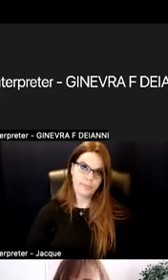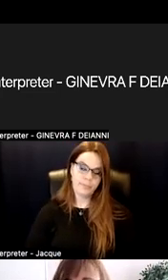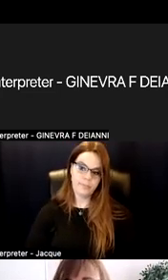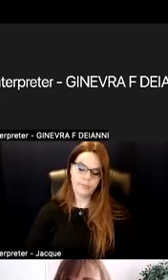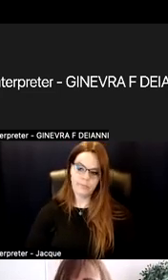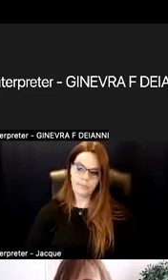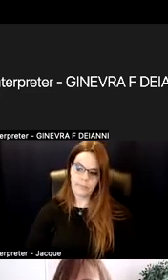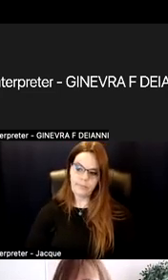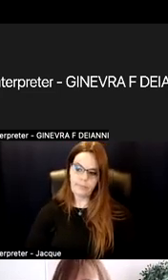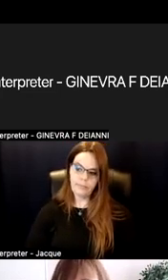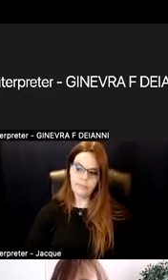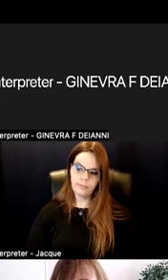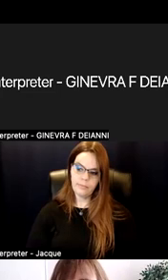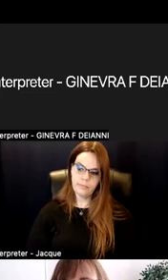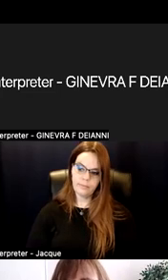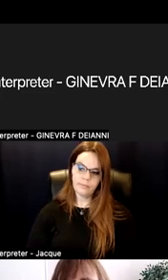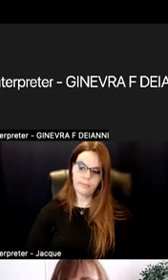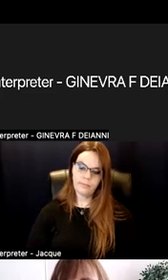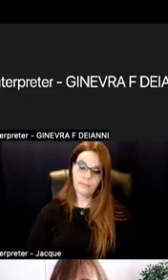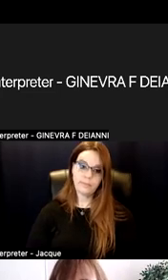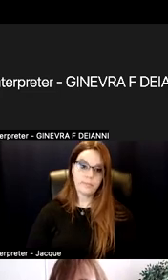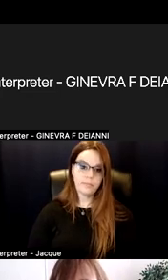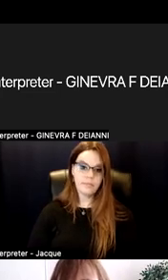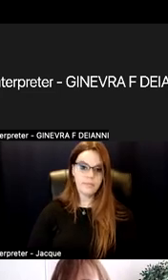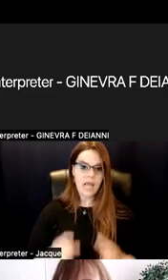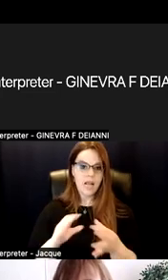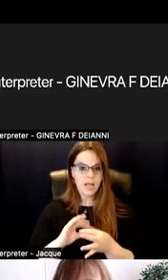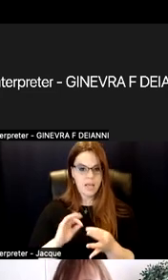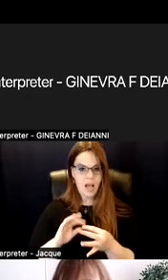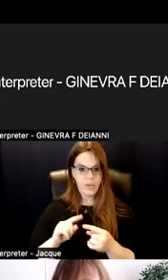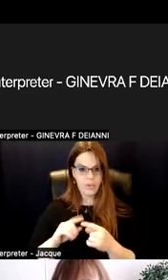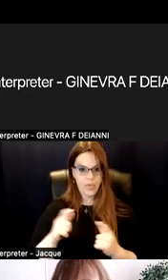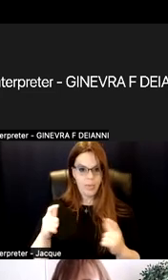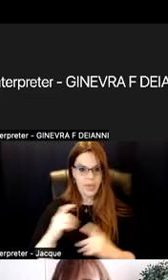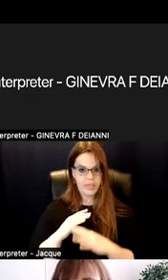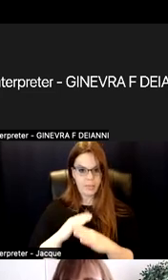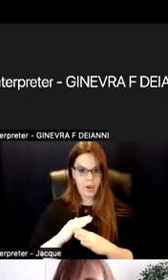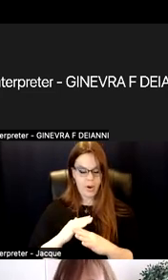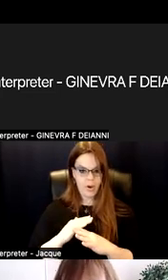So the comment into the biggest barrier to implementing flexibility are the bureaucratic requirements